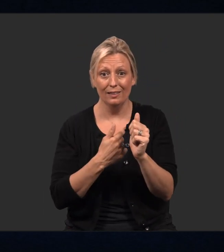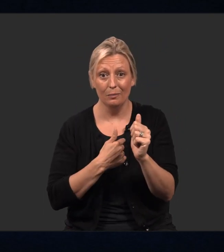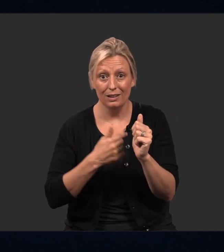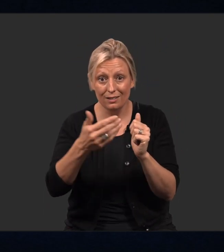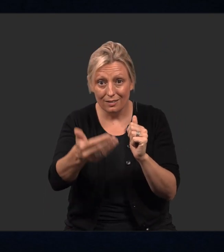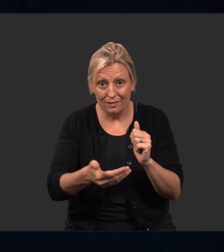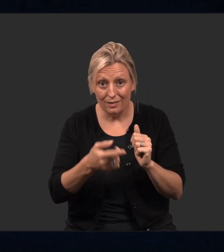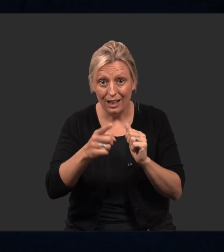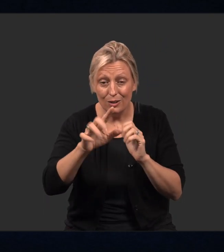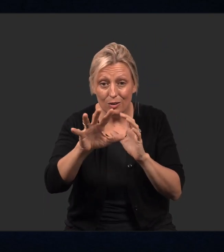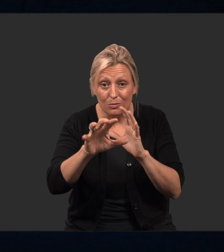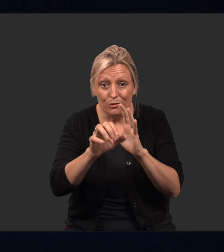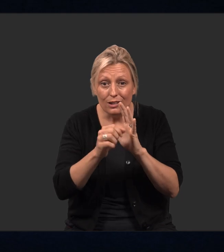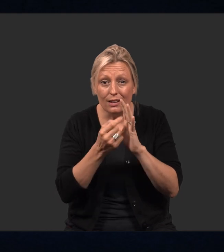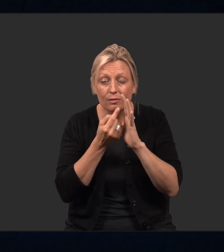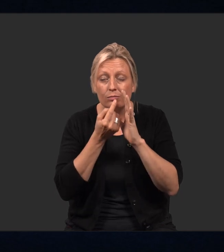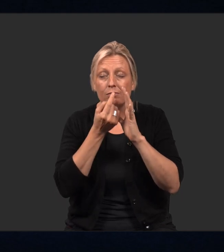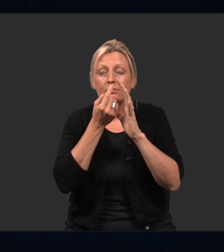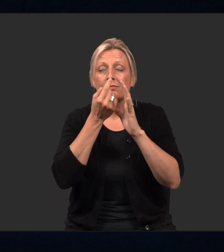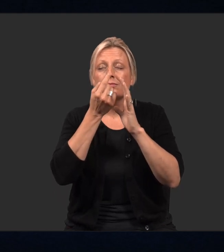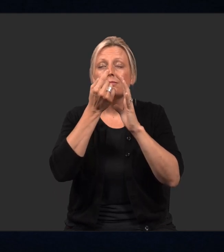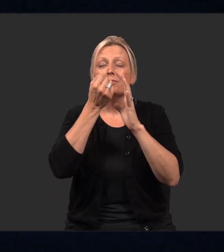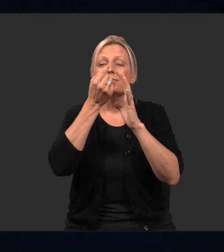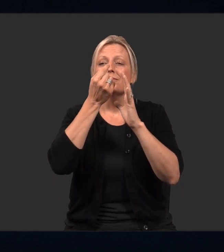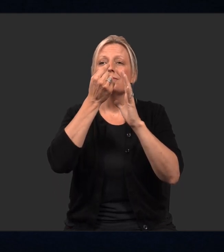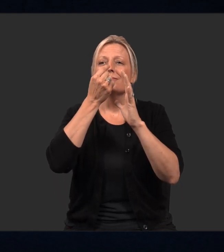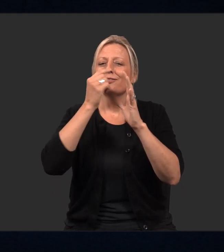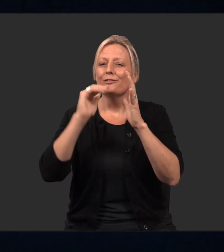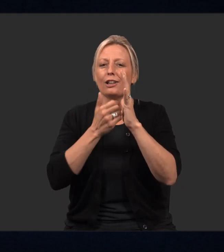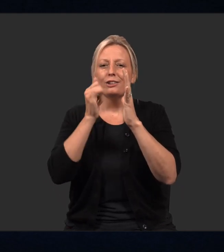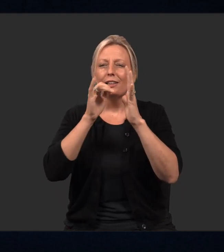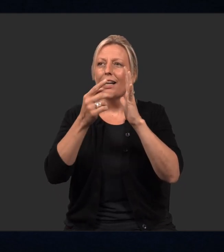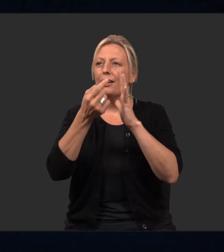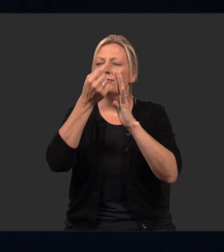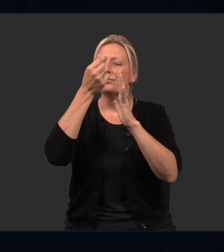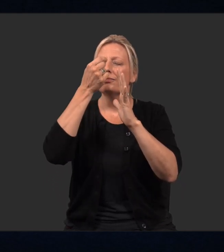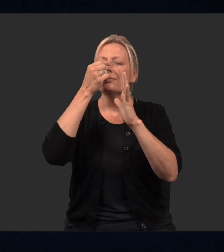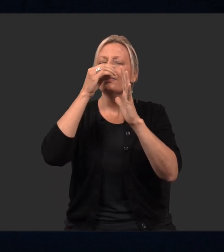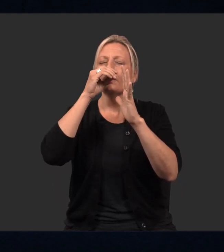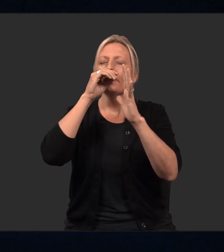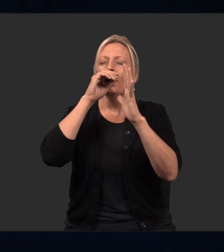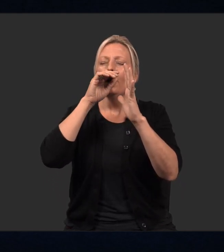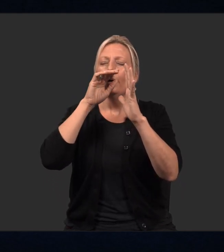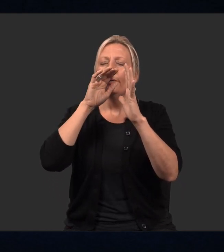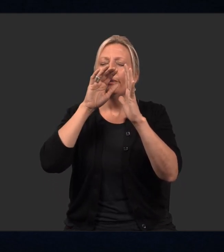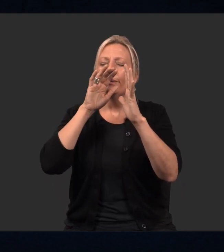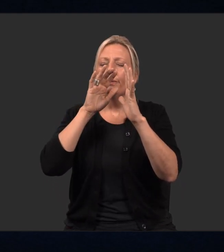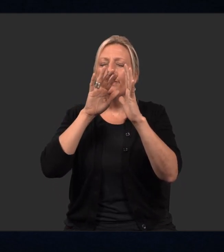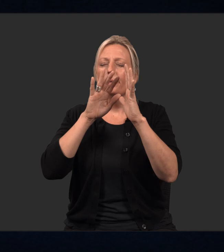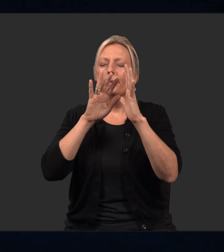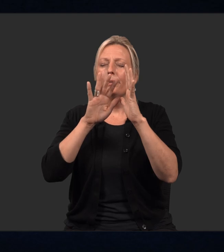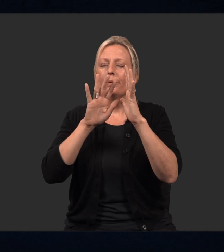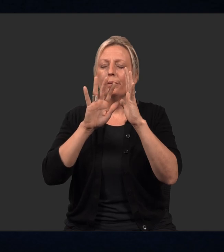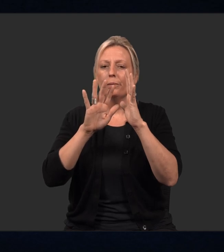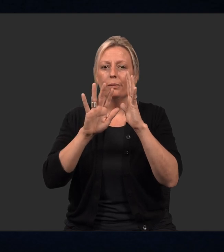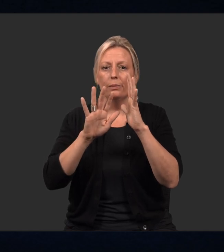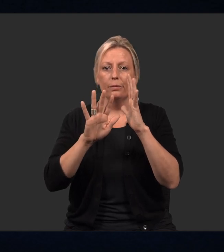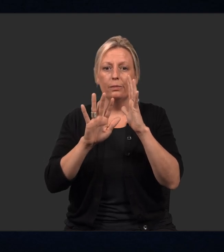I invite you to breathe in through your nose and feel the fresh air, and exhale through your mouth.